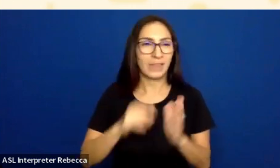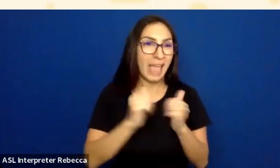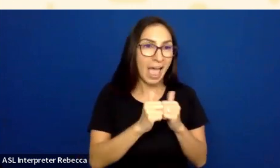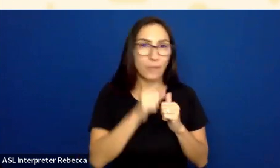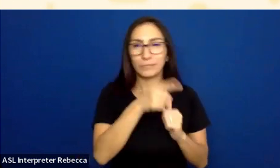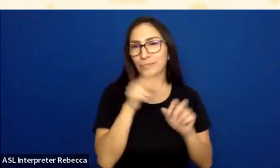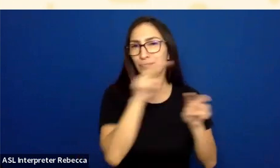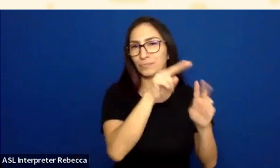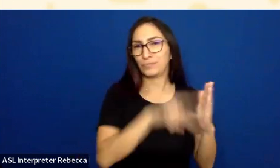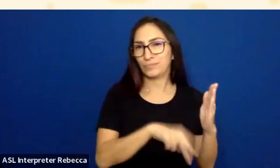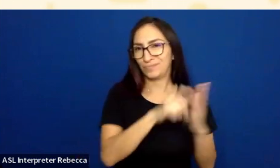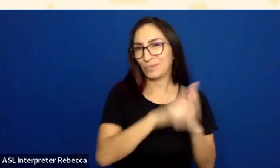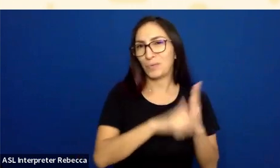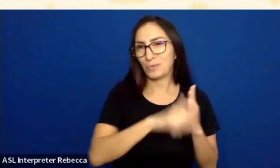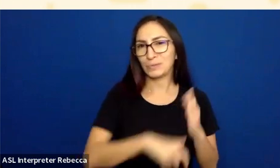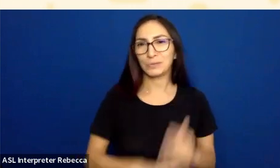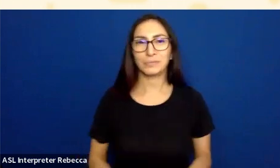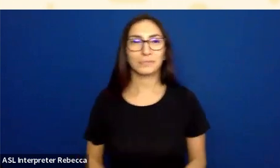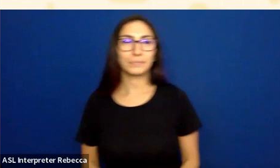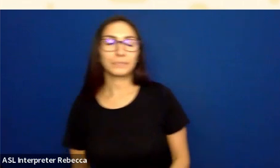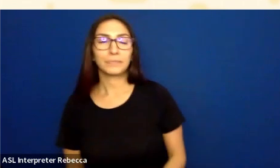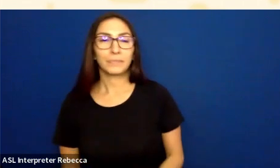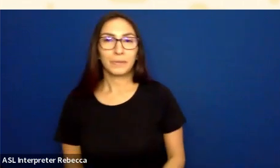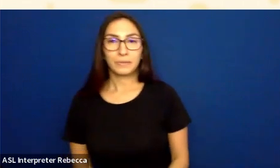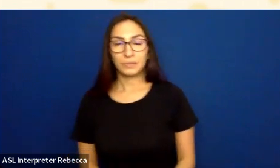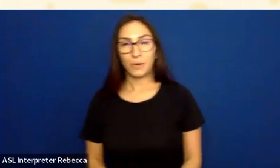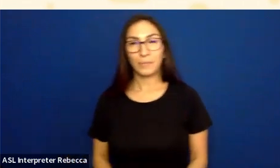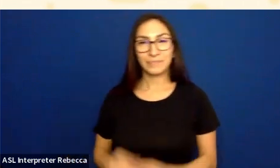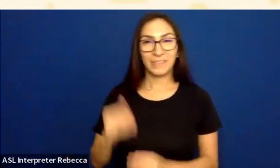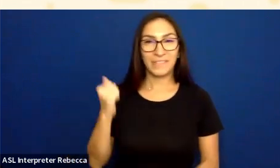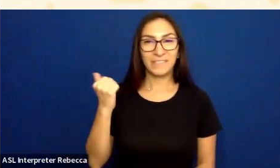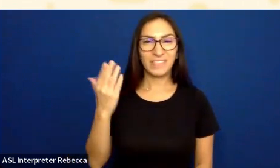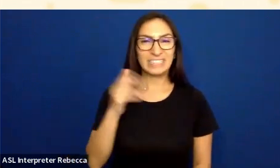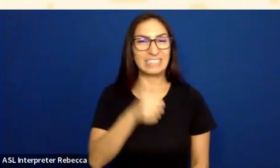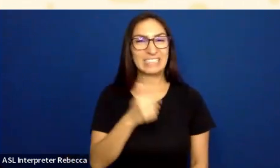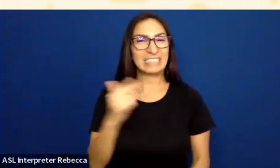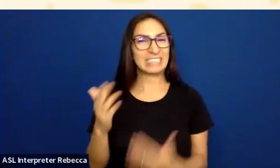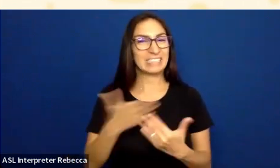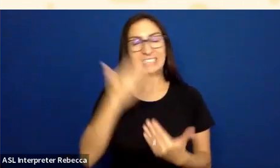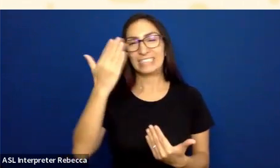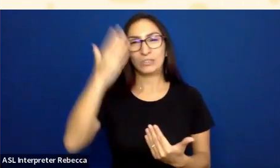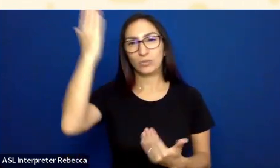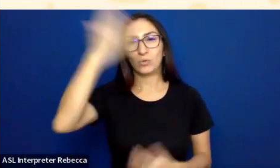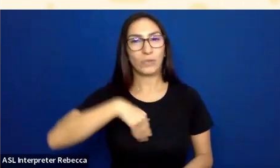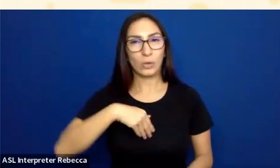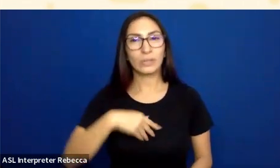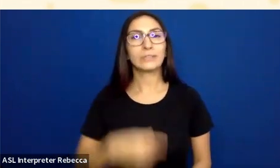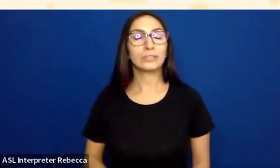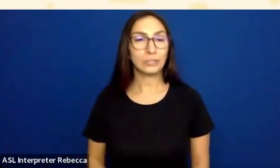OK, so number 15 is actually an easy one to overlook. But that is, Well, what about the check mark? So actually, it's in this checked state.